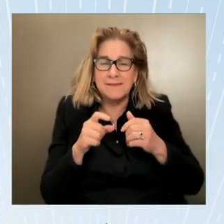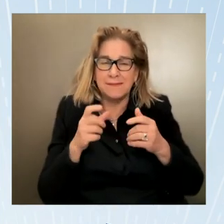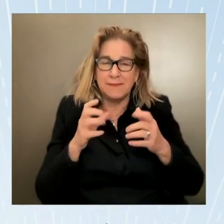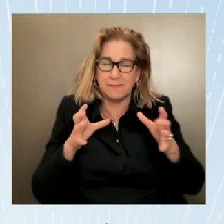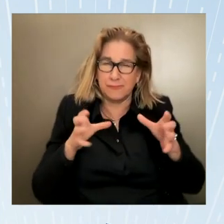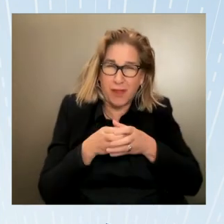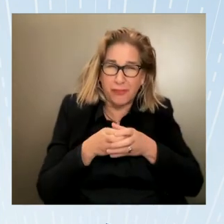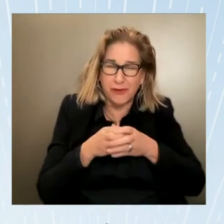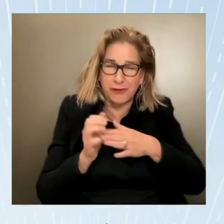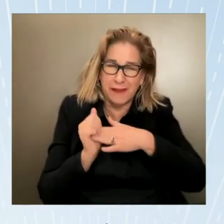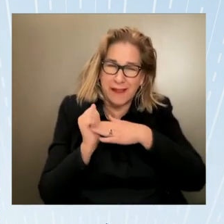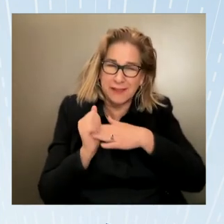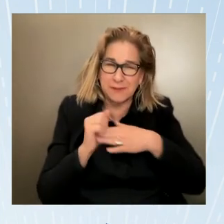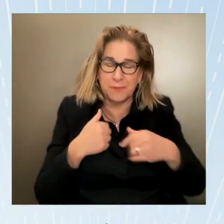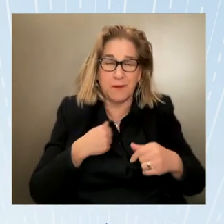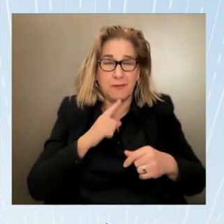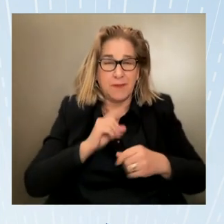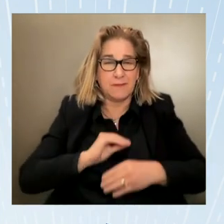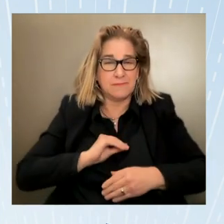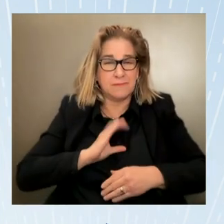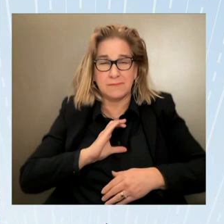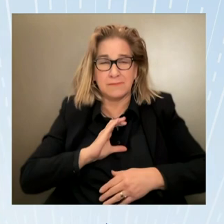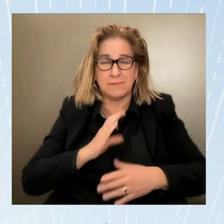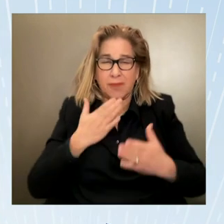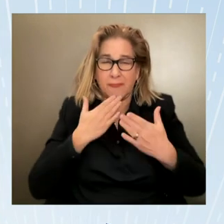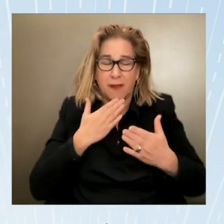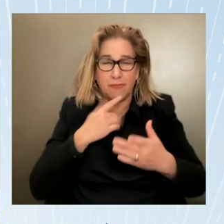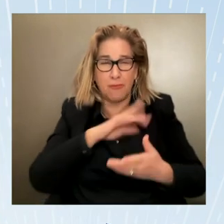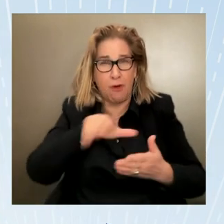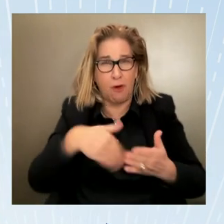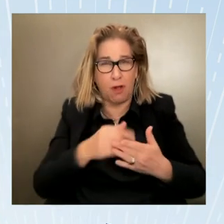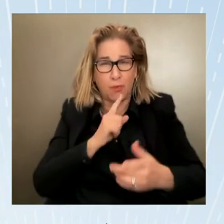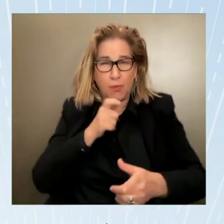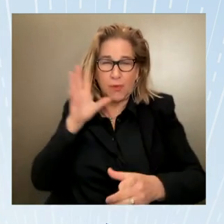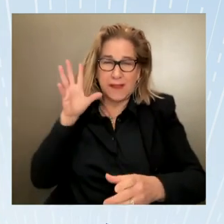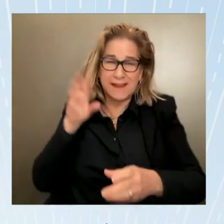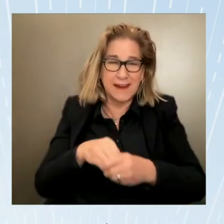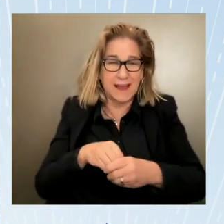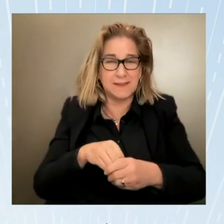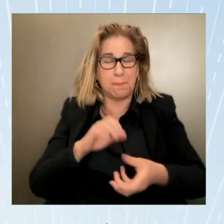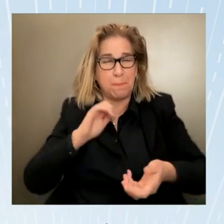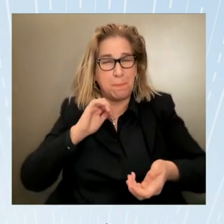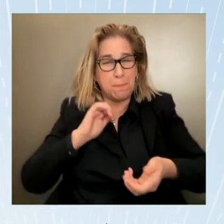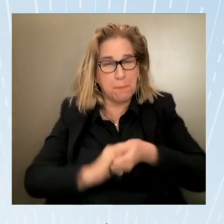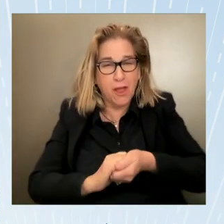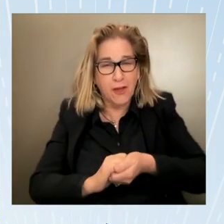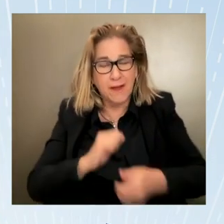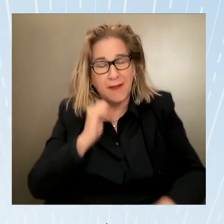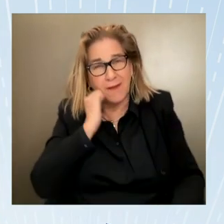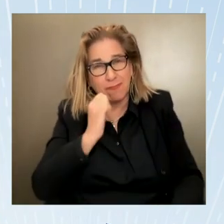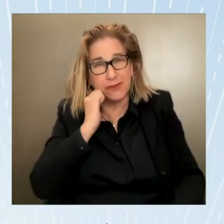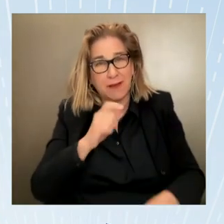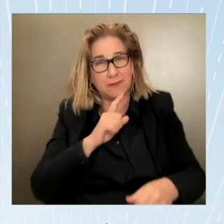who are genuinely partners with us in combating this crime so before we Mark the progress in